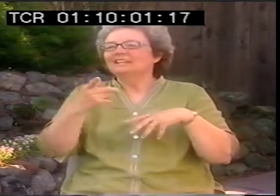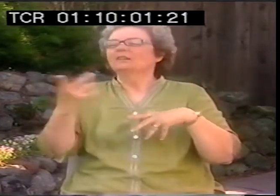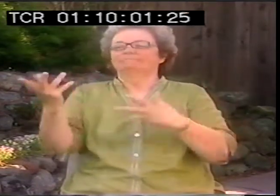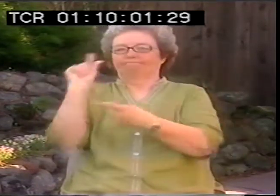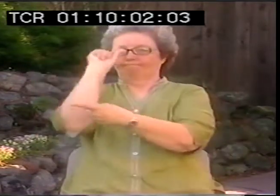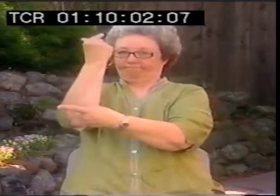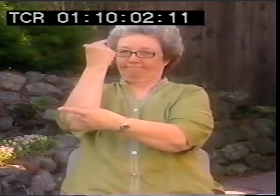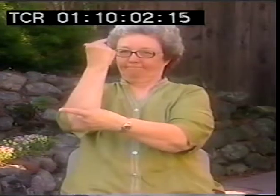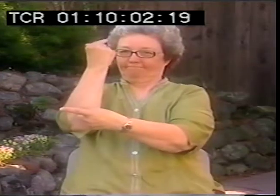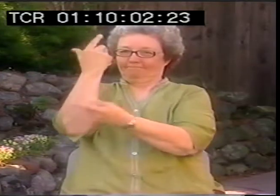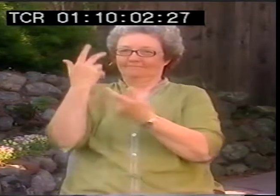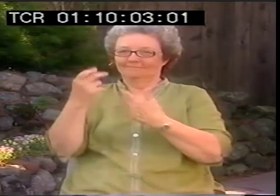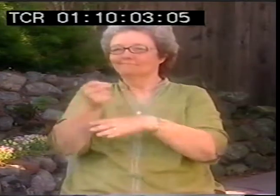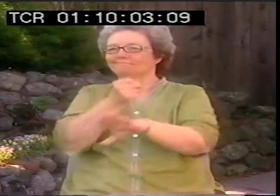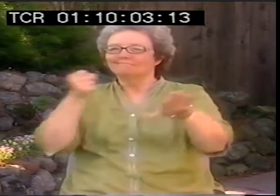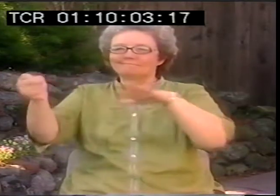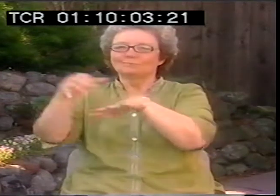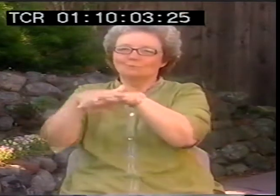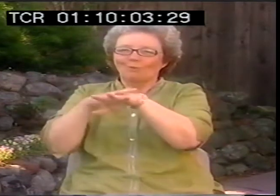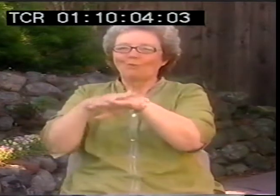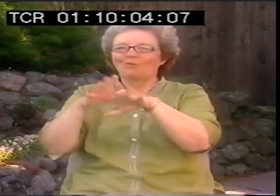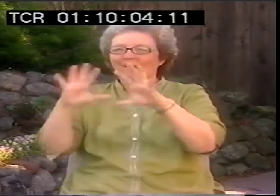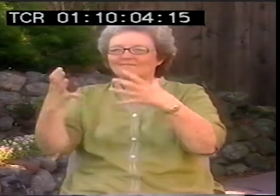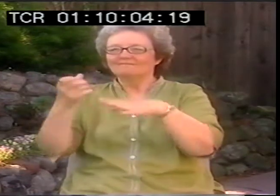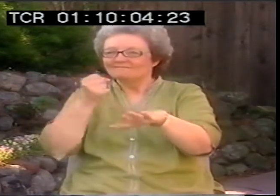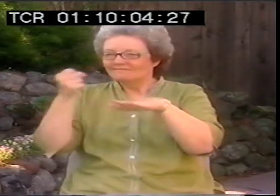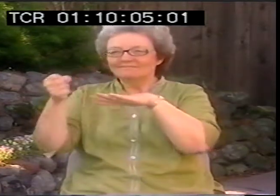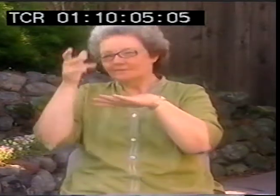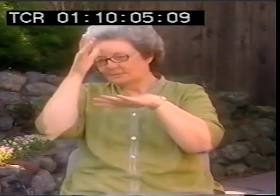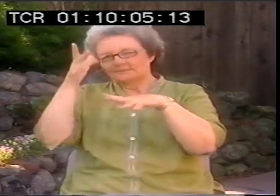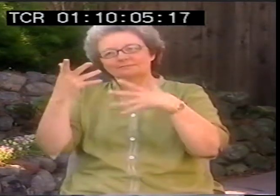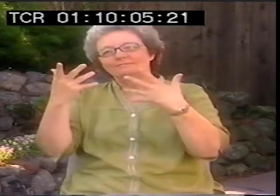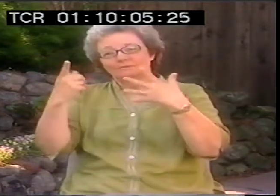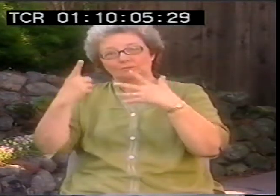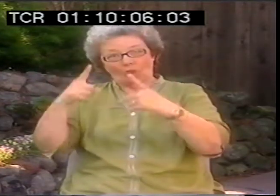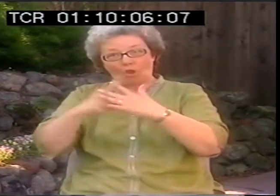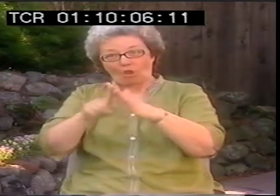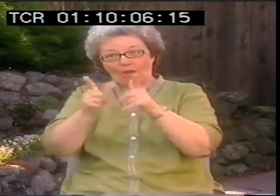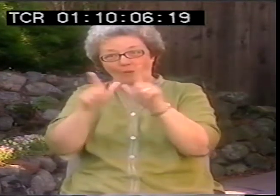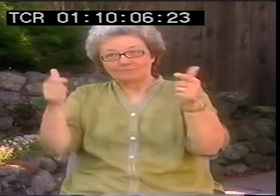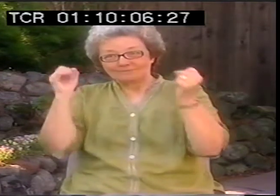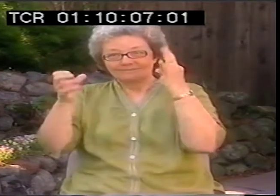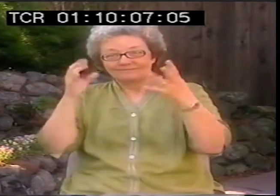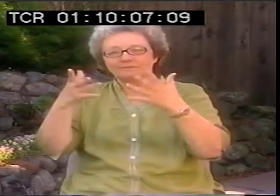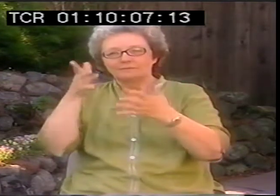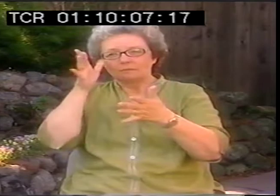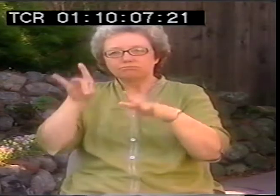and they thought that he should go into the slow learner classroom. But he progressed quite quickly through all the grade levels